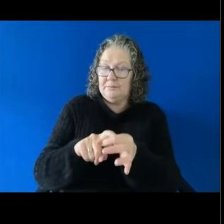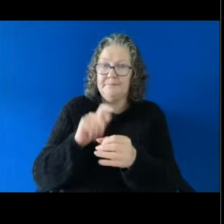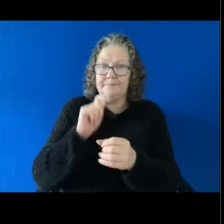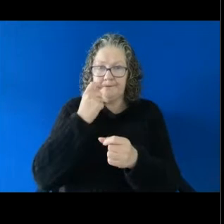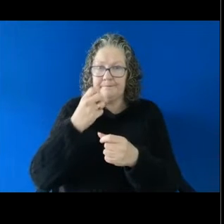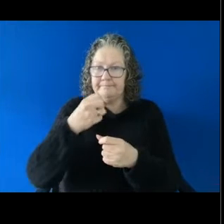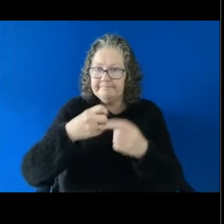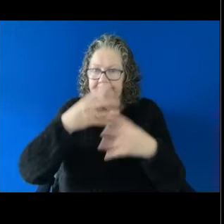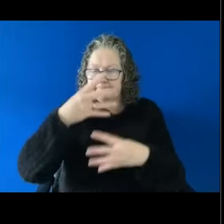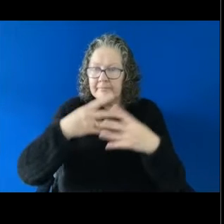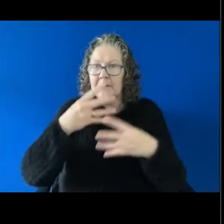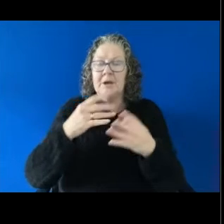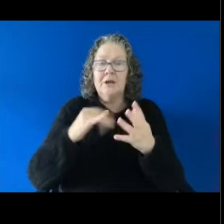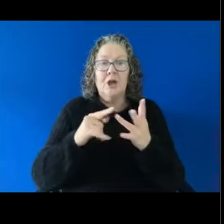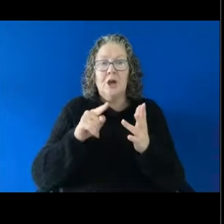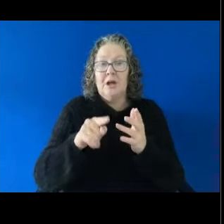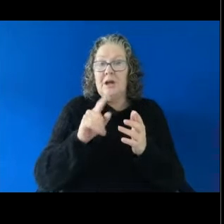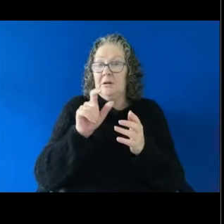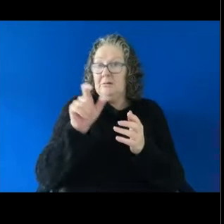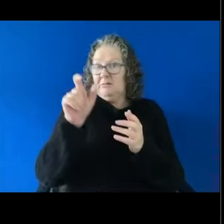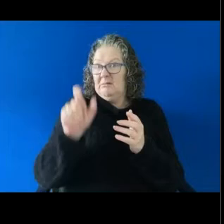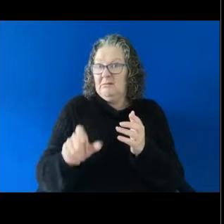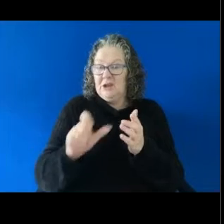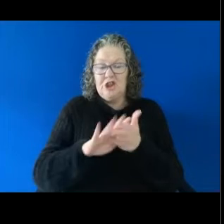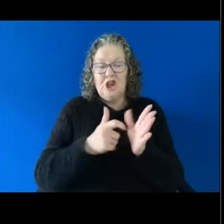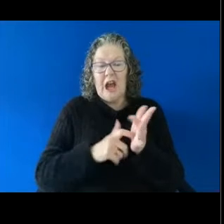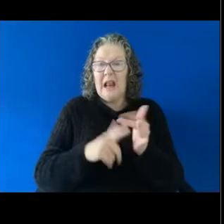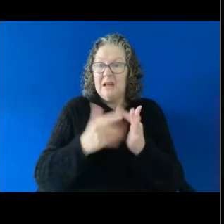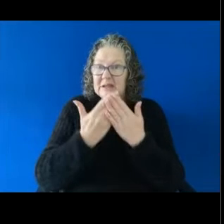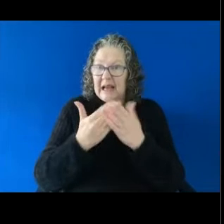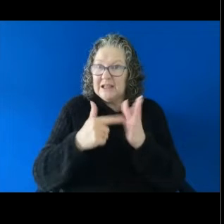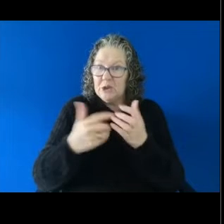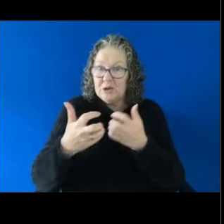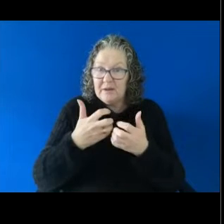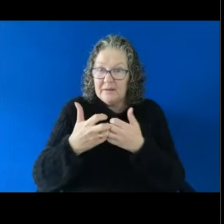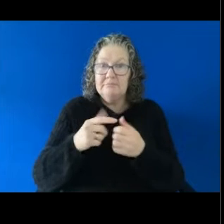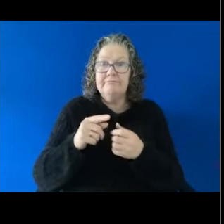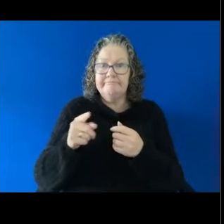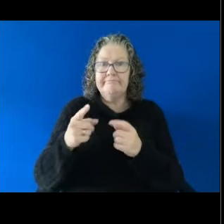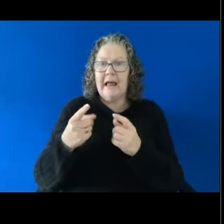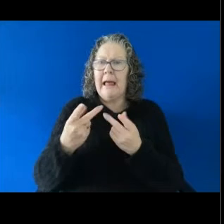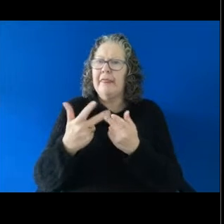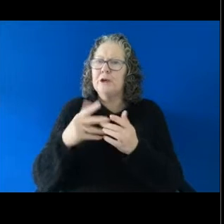up. So Charlie is studying at university. A fellow student sits beside Charlie during lectures and